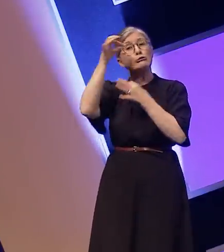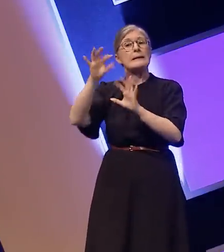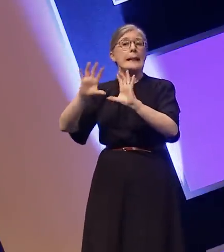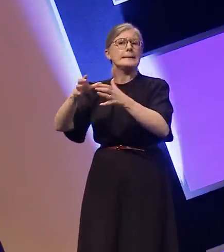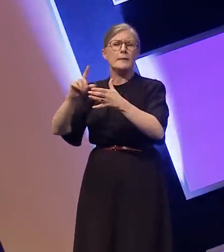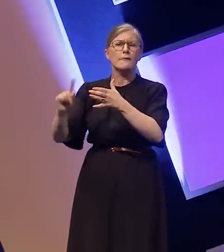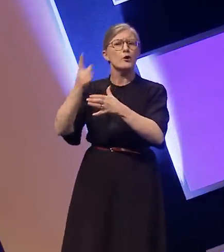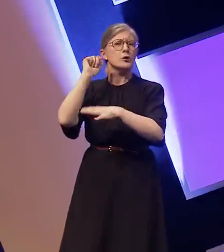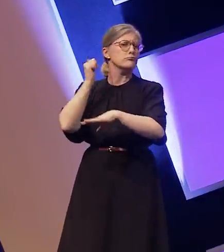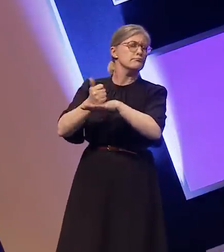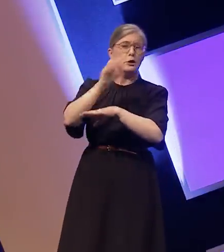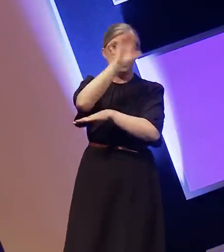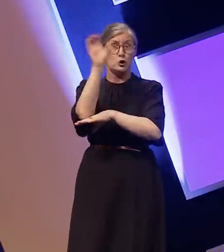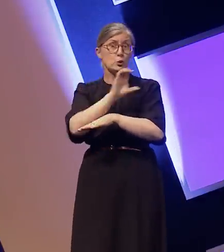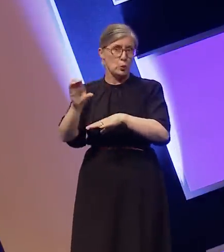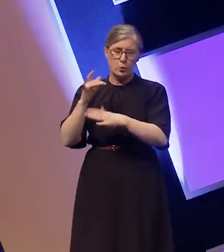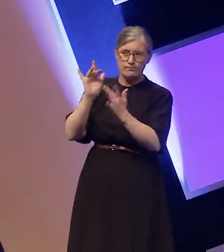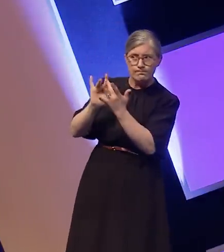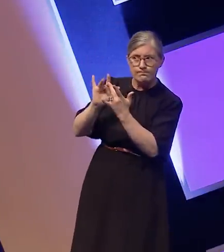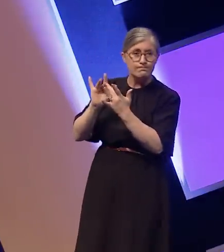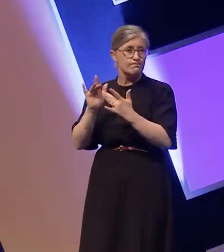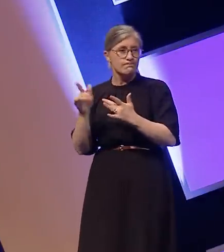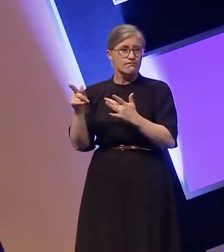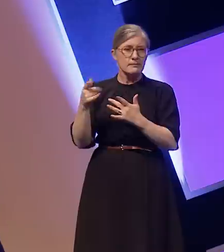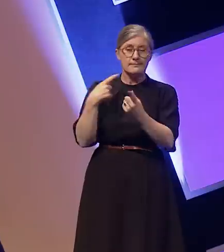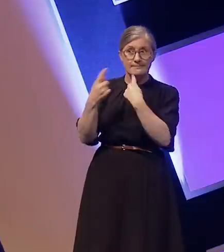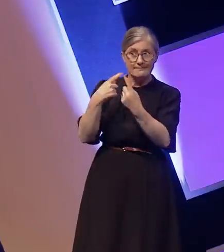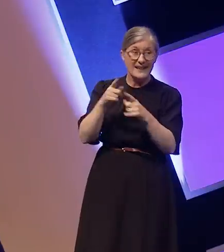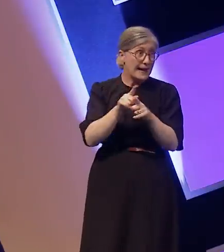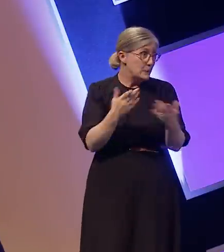and they learned very quickly as you will likely have today, I don't have a filter.